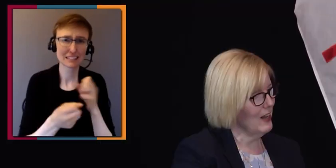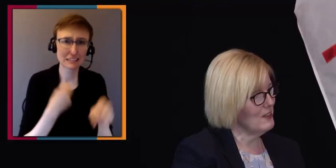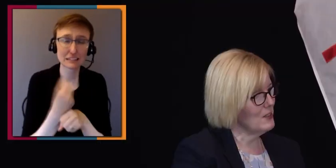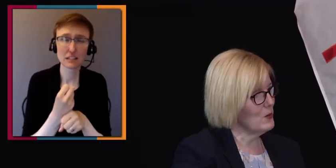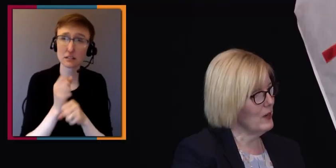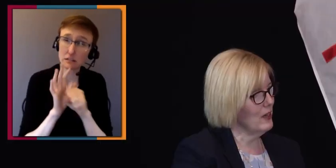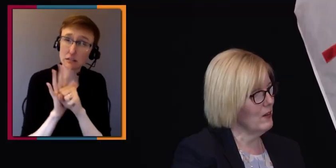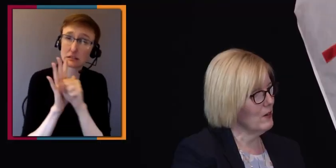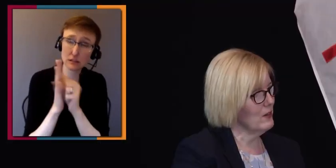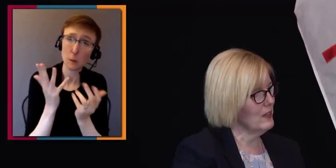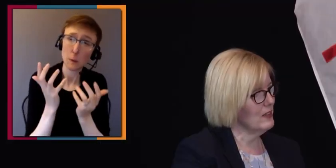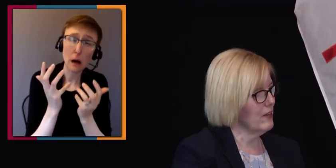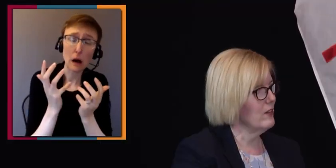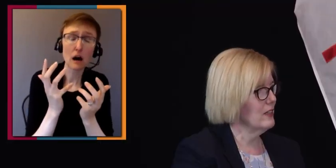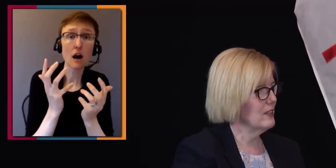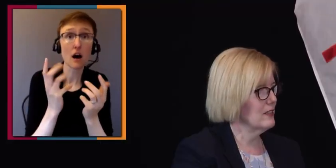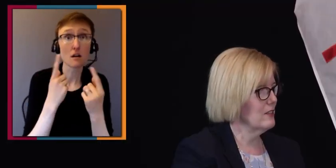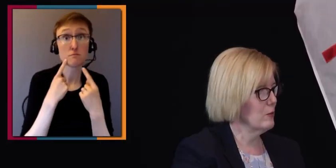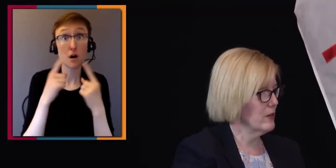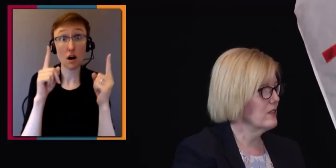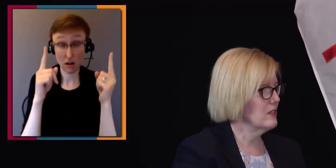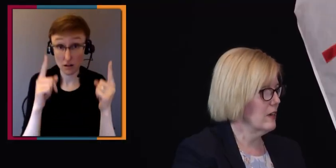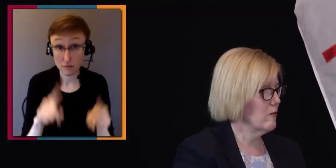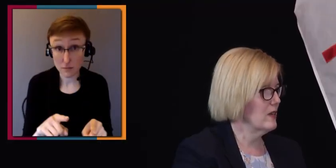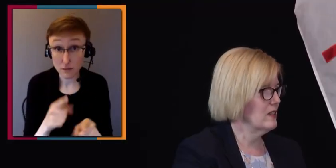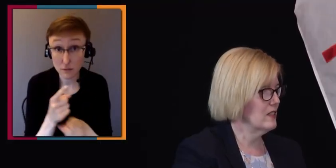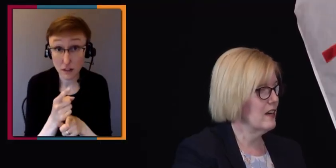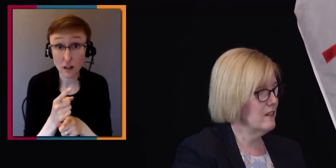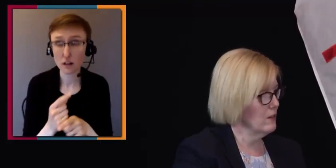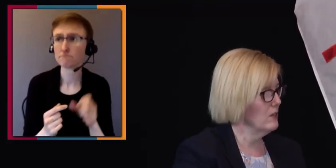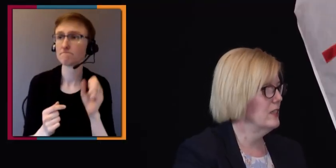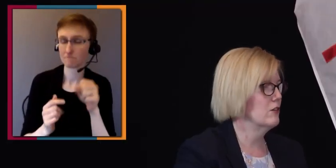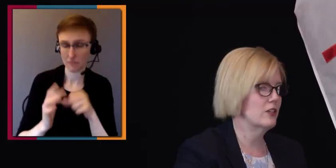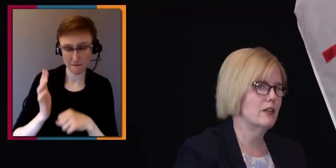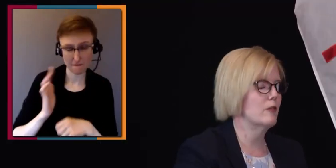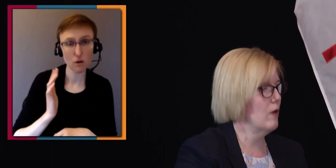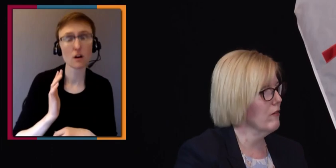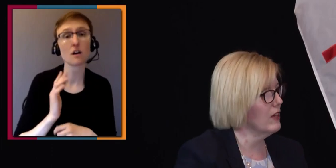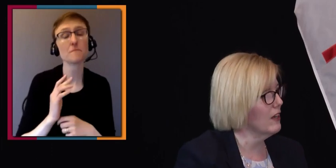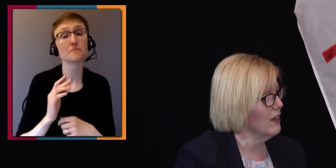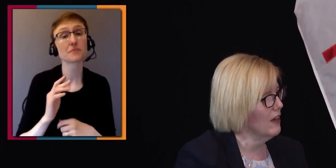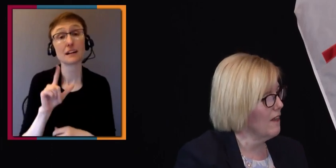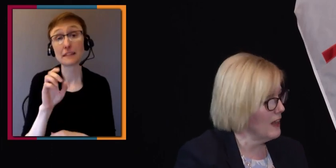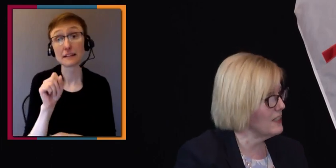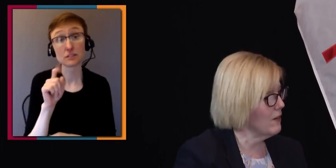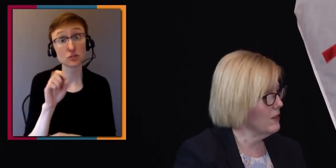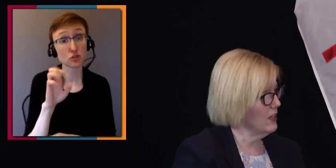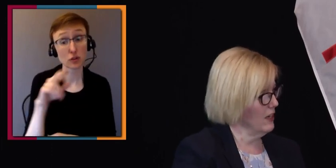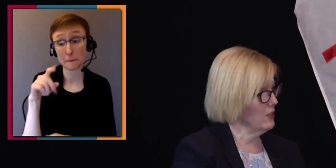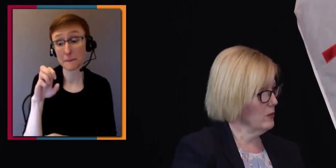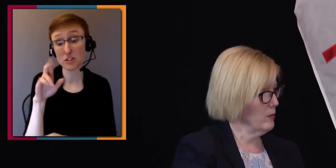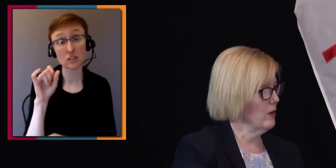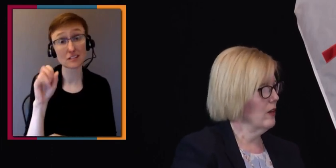Yeah. So in the early 70s, Lester Pearson's government decided that no seniors should live in poverty and that's how the GIS was born.